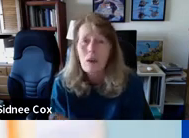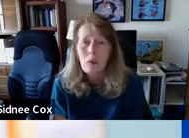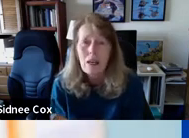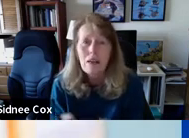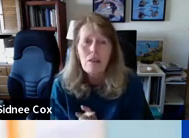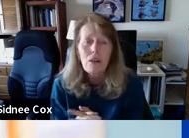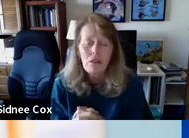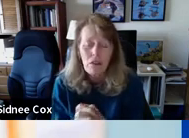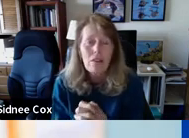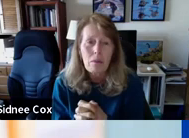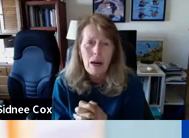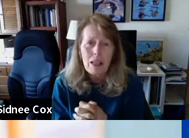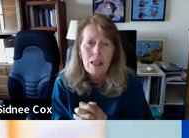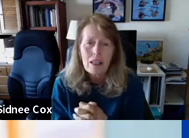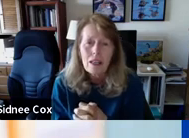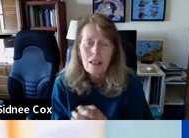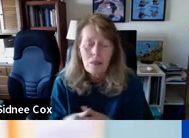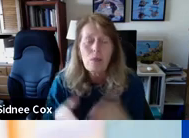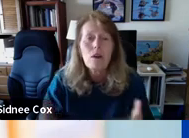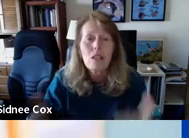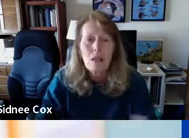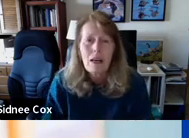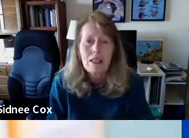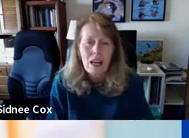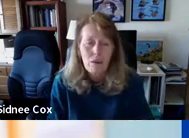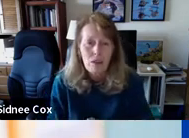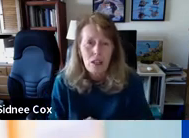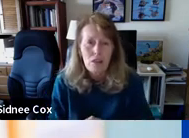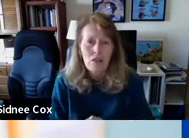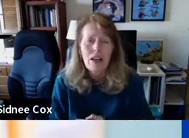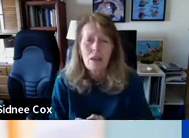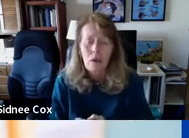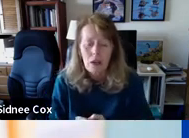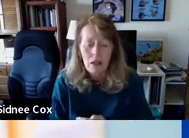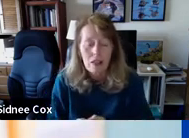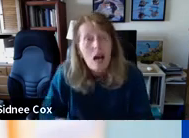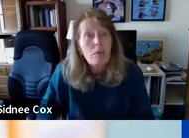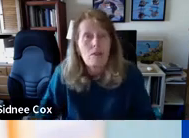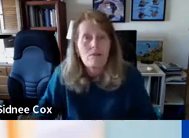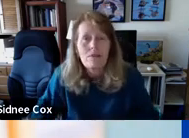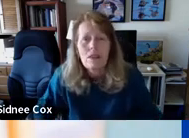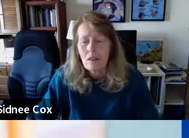a win for everybody. It's important to keep that in the conversation for anyone as an option. So